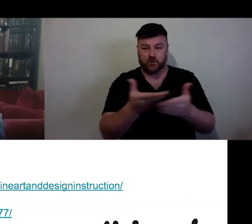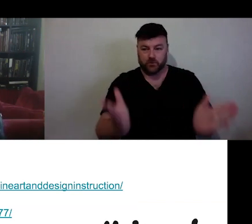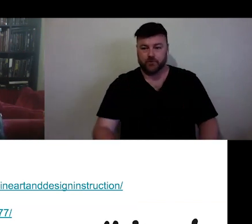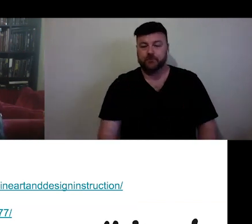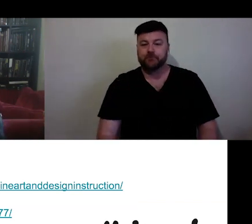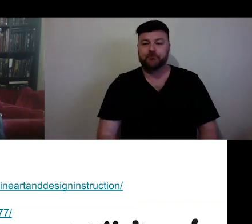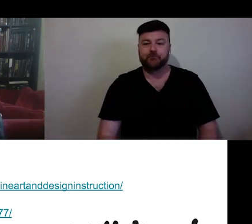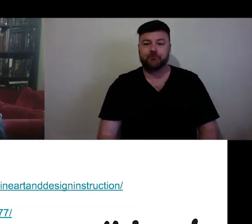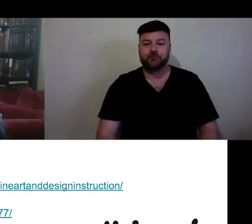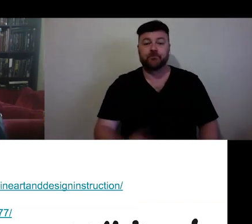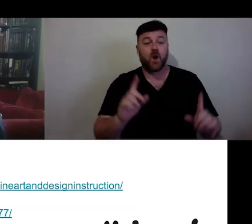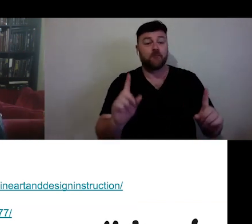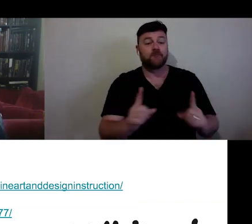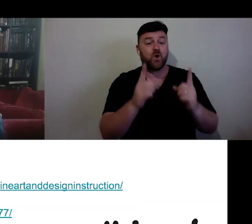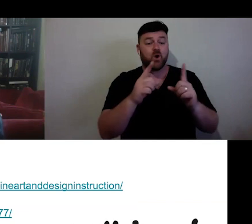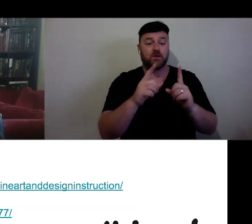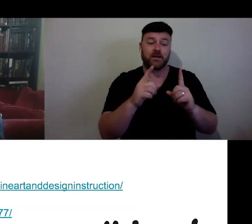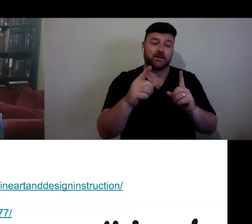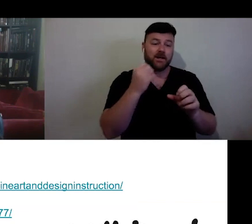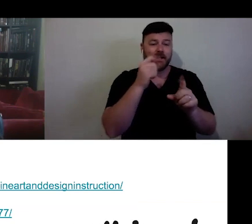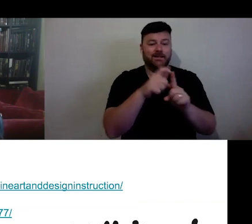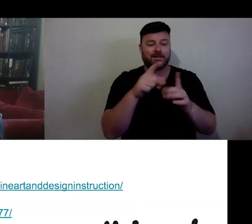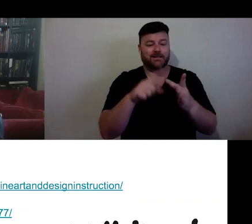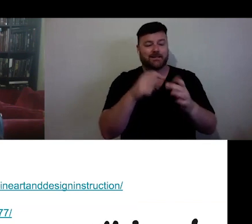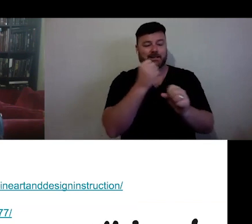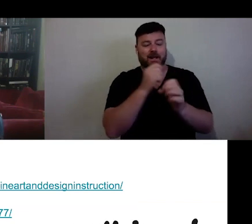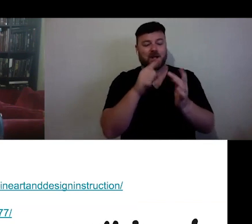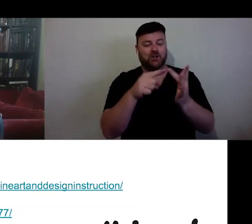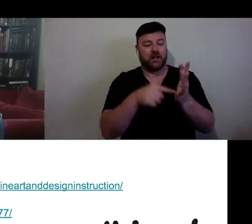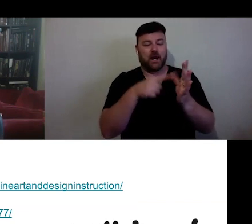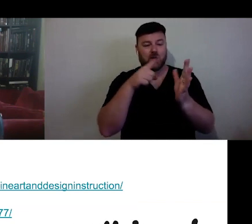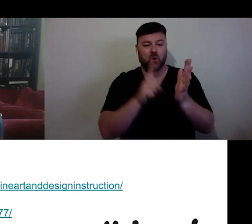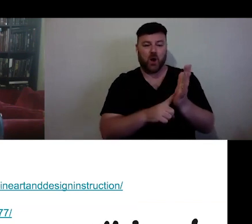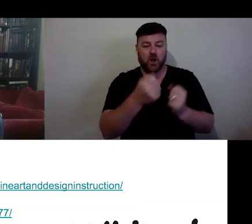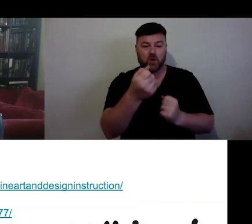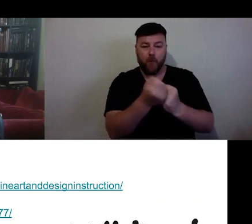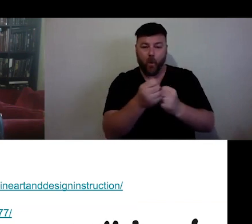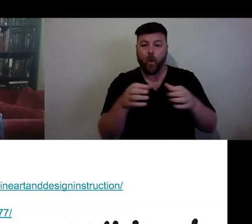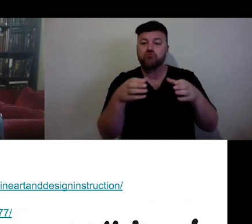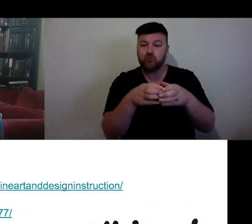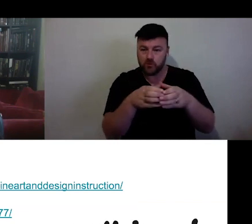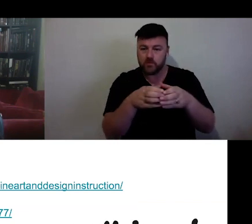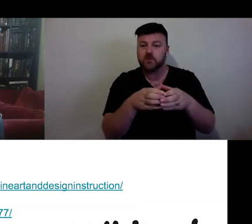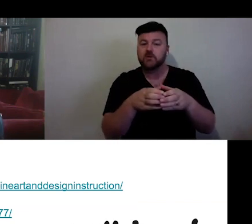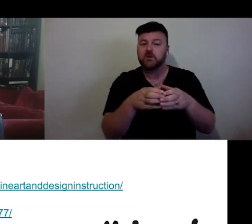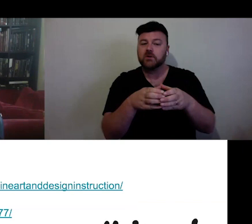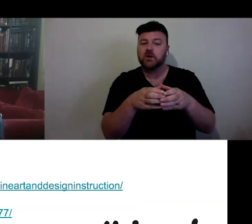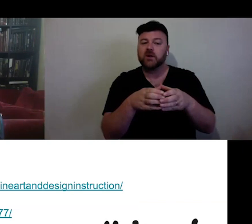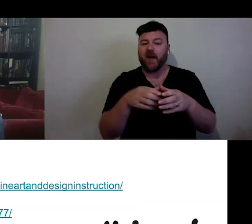Australia Council set up, which I know Elliott's in there as well. And